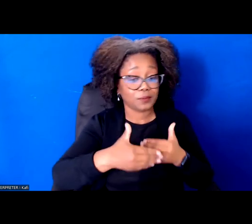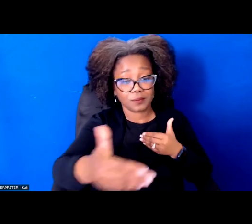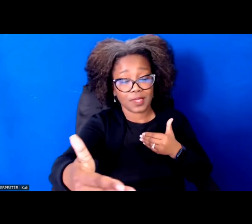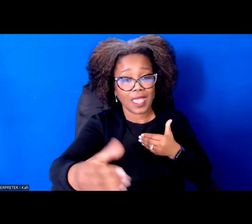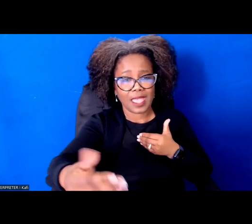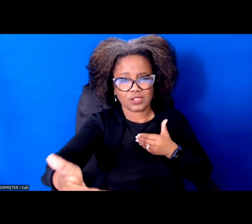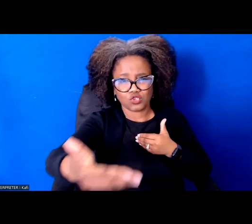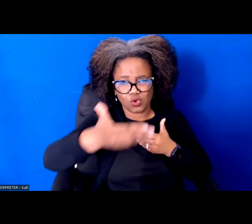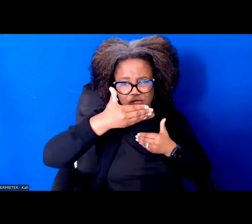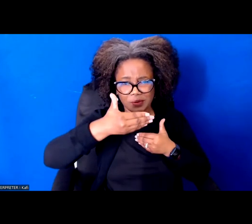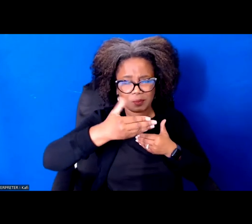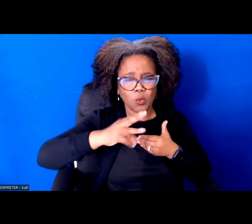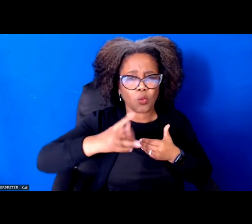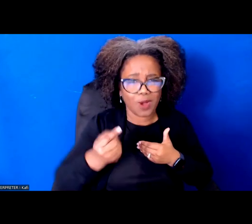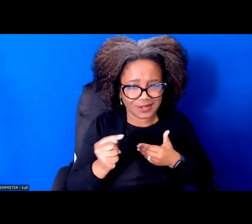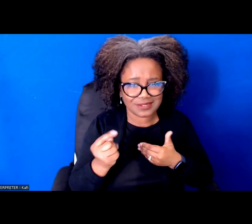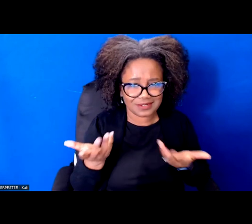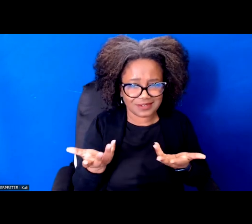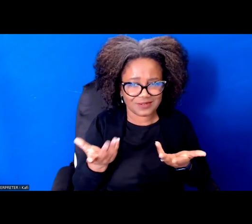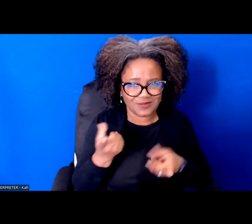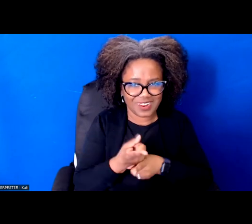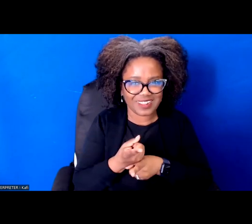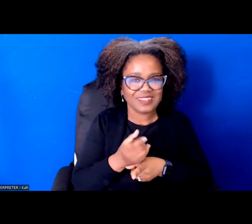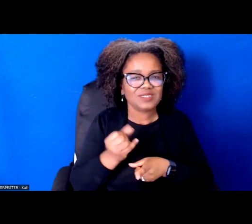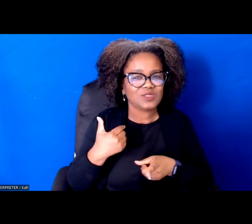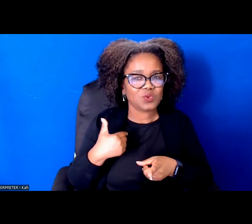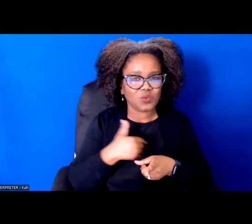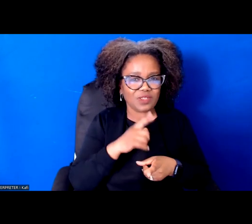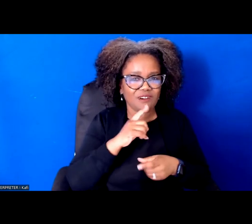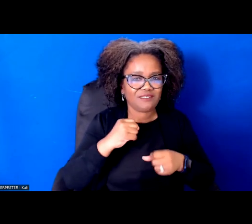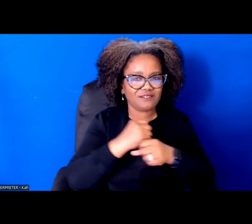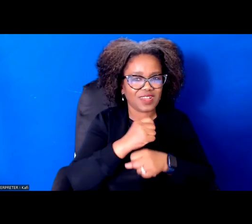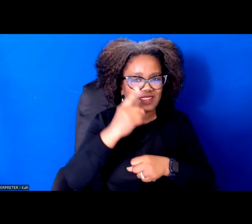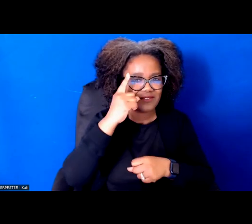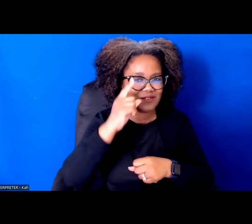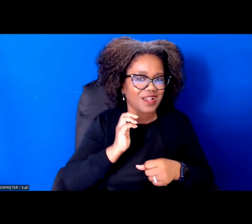right, which is our road map for structural change in California and our shared vision for the future.